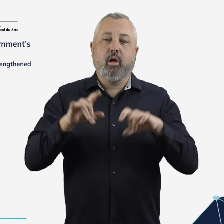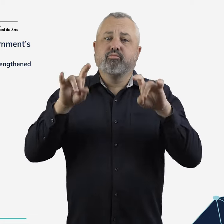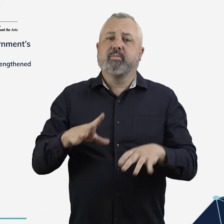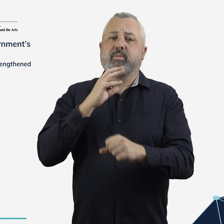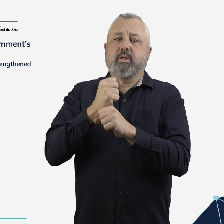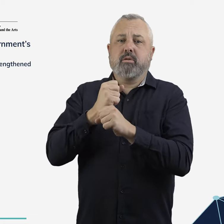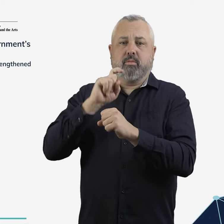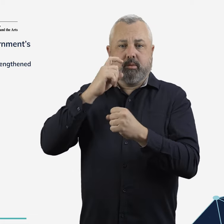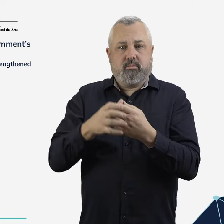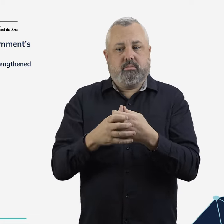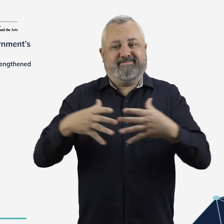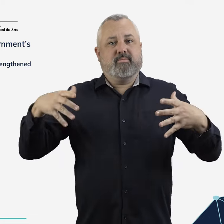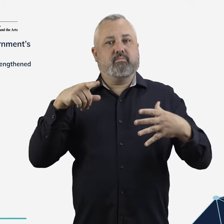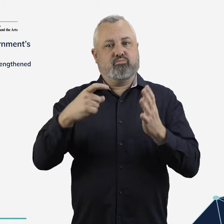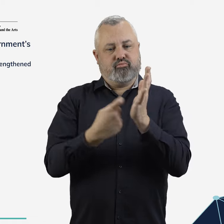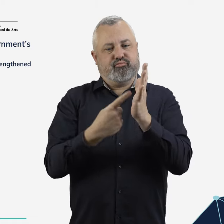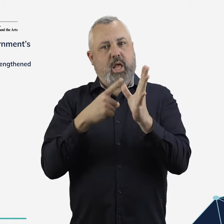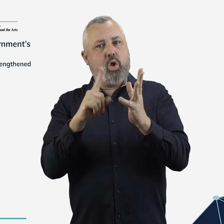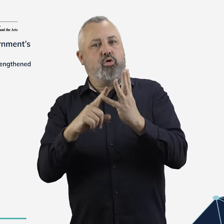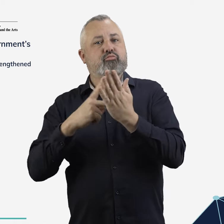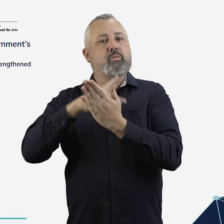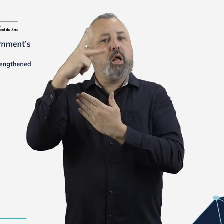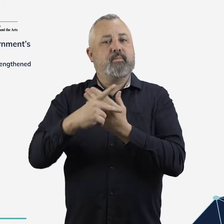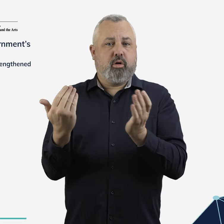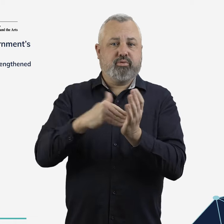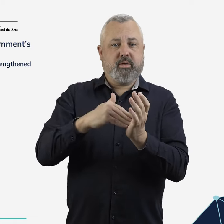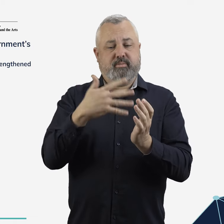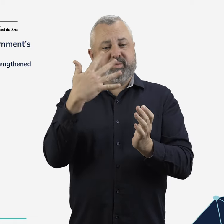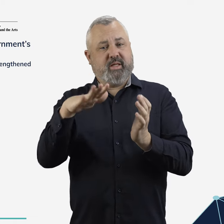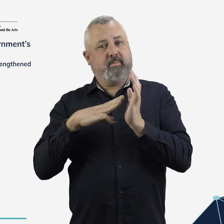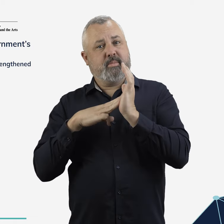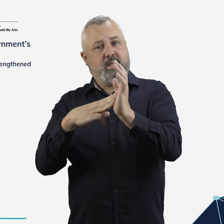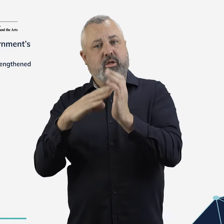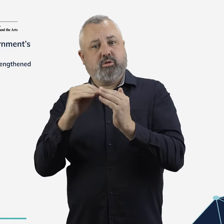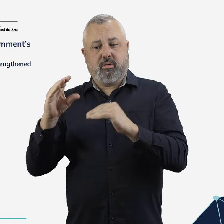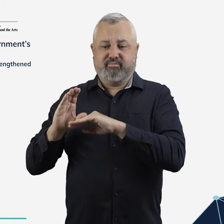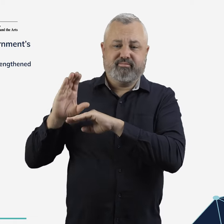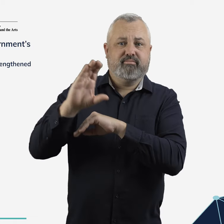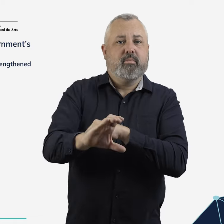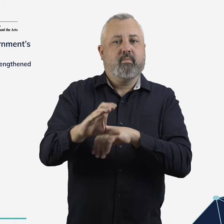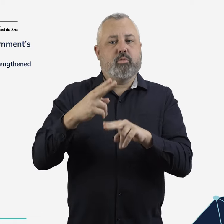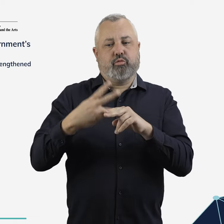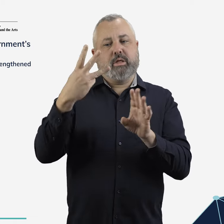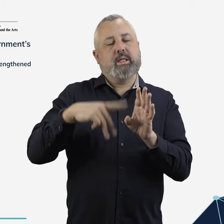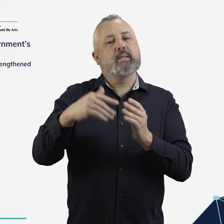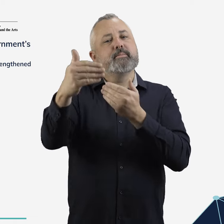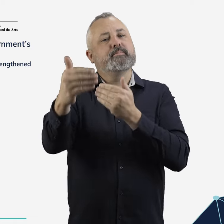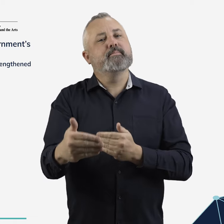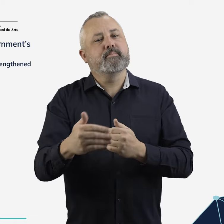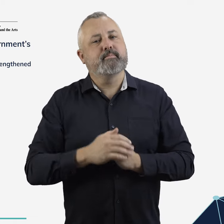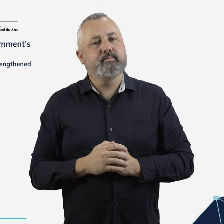Remote Airstrip Upgrade (RAU) Program by providing an additional $50 million over 3 years to